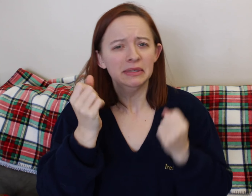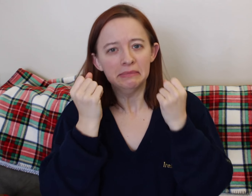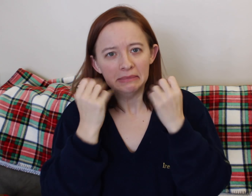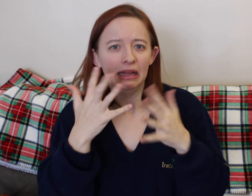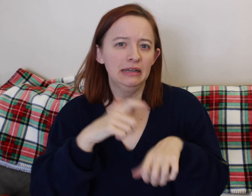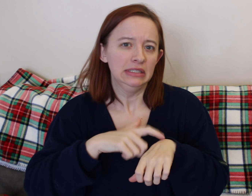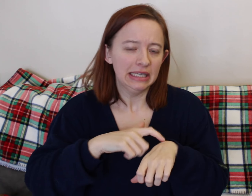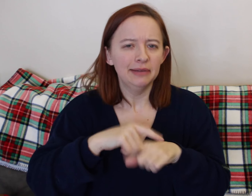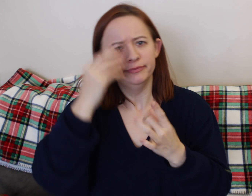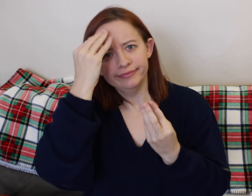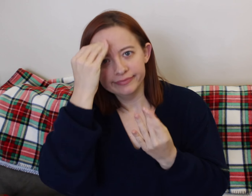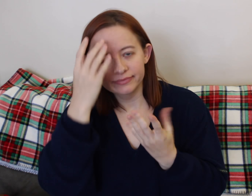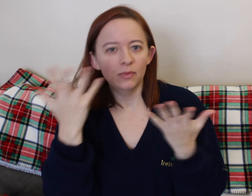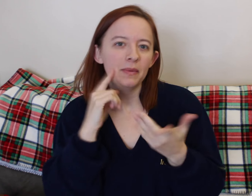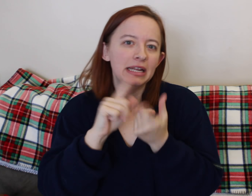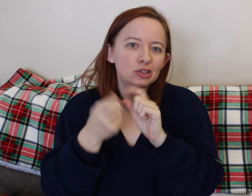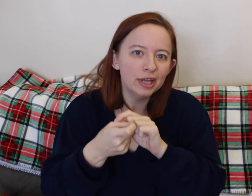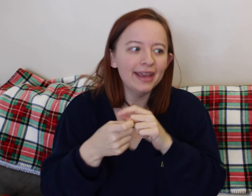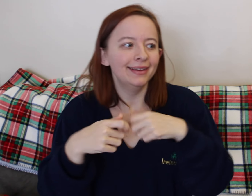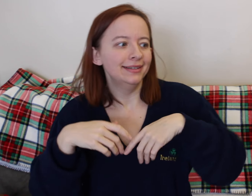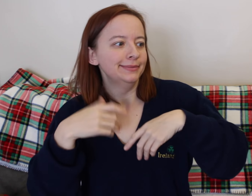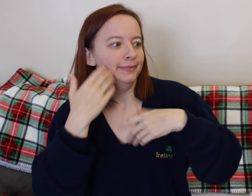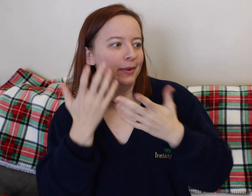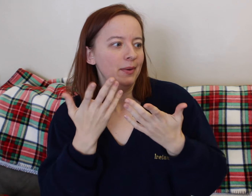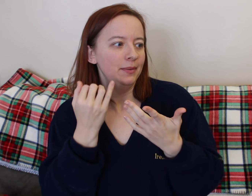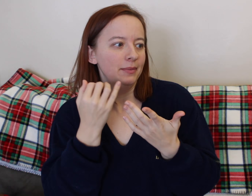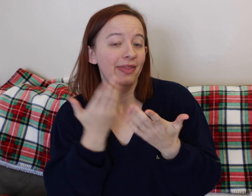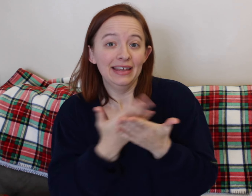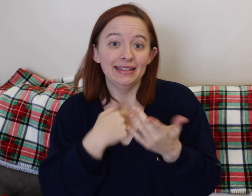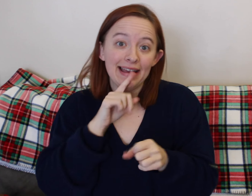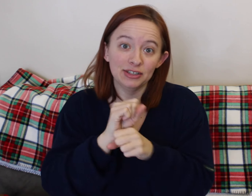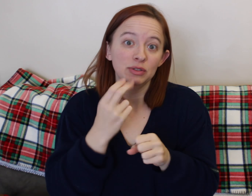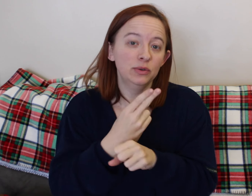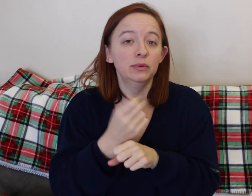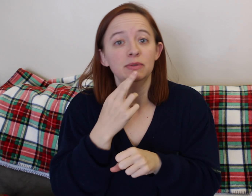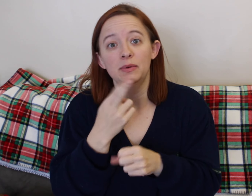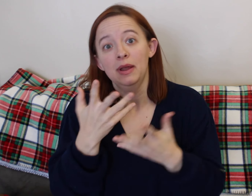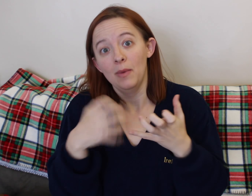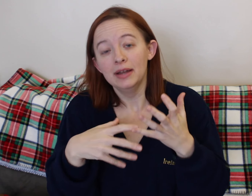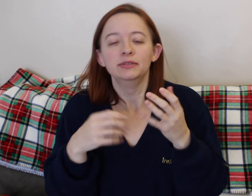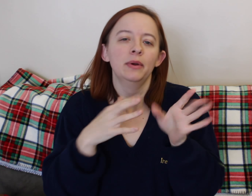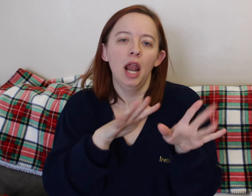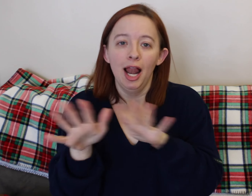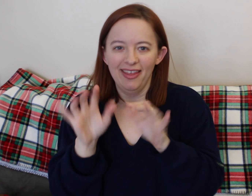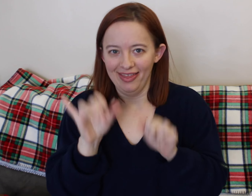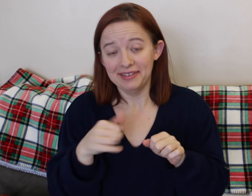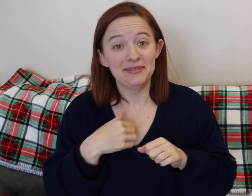I've seen a lot of videos called "What I Actually Used In My Hospital Bag" like for pregnancy.